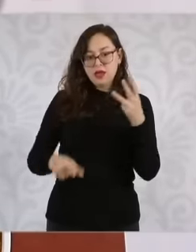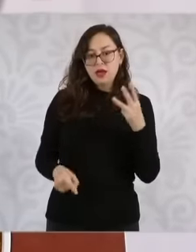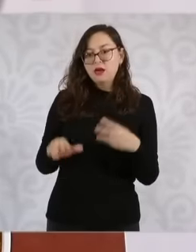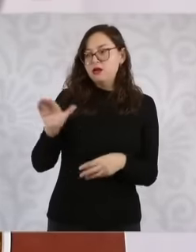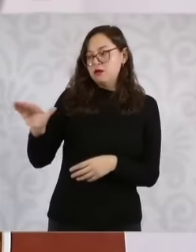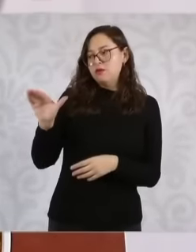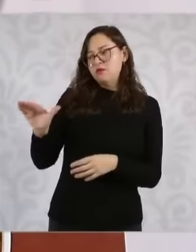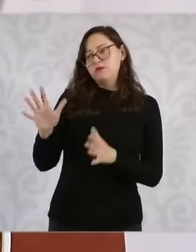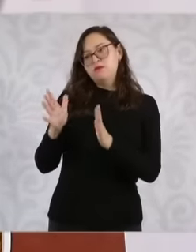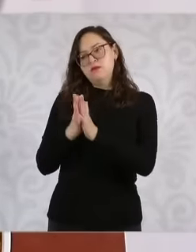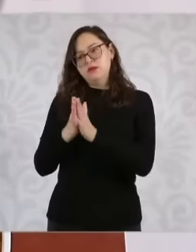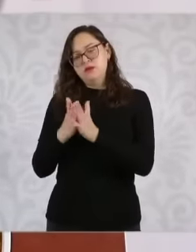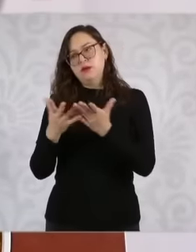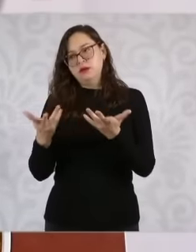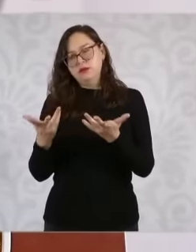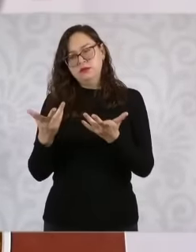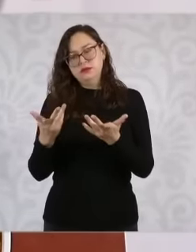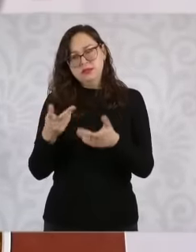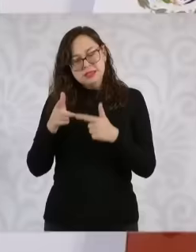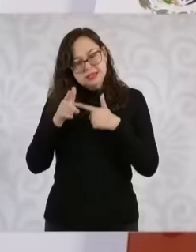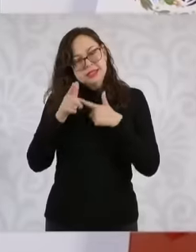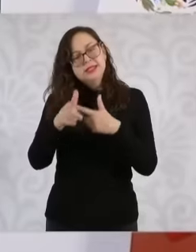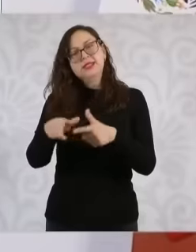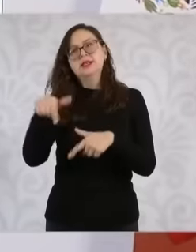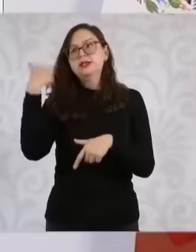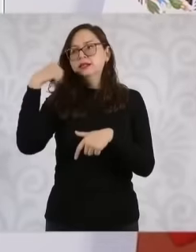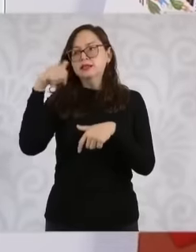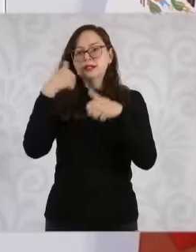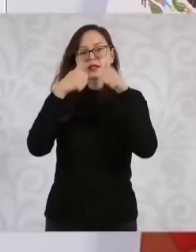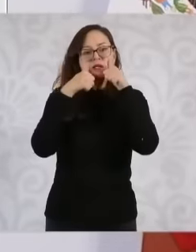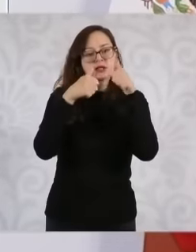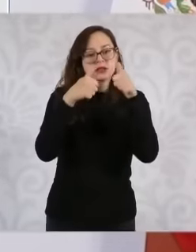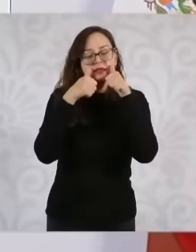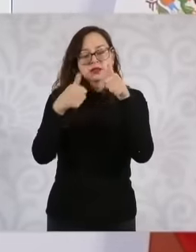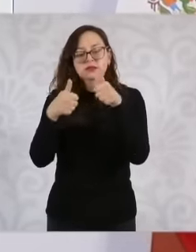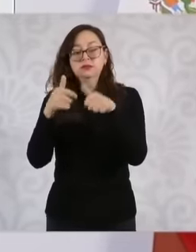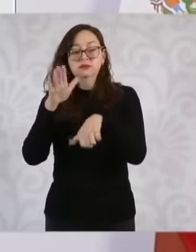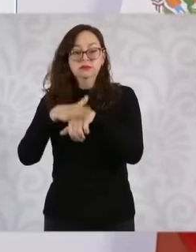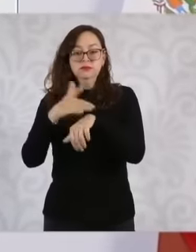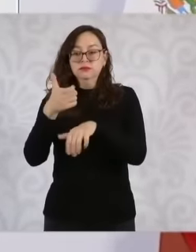Acapulco rescue program that has to do with a greater investment to the sanitation and drinking water programs